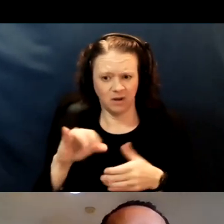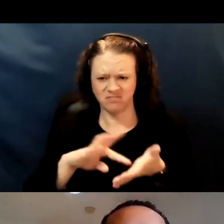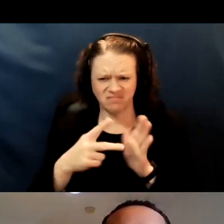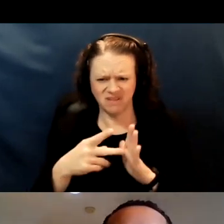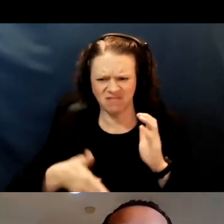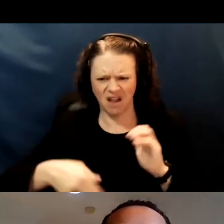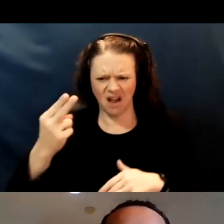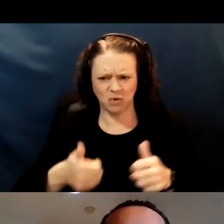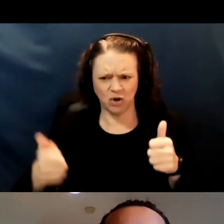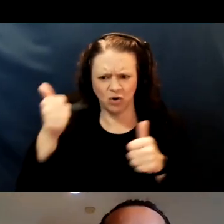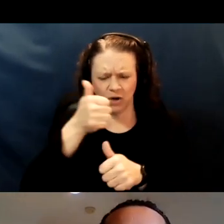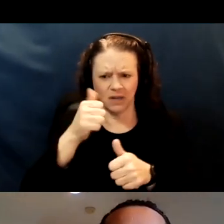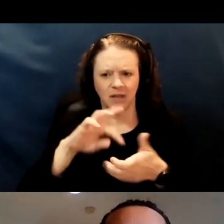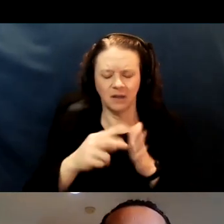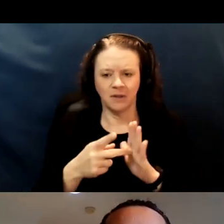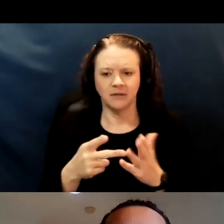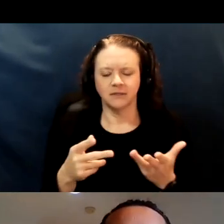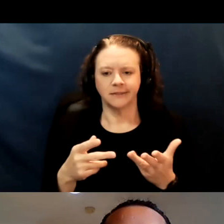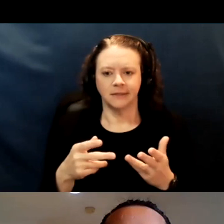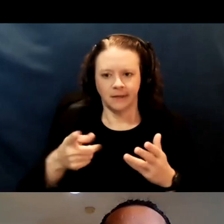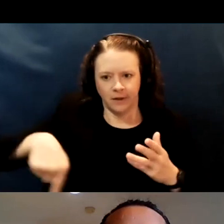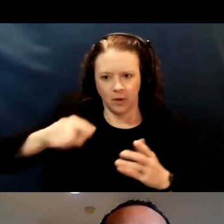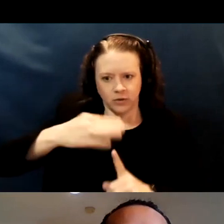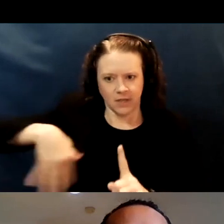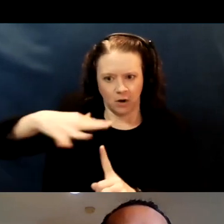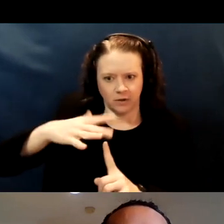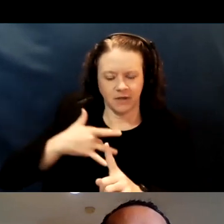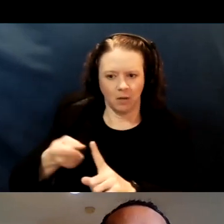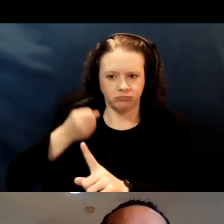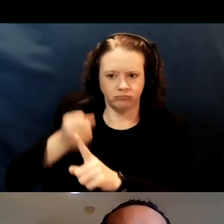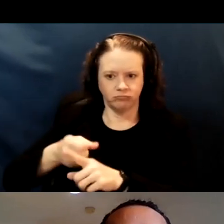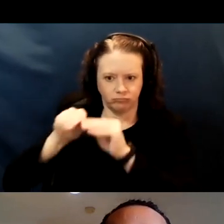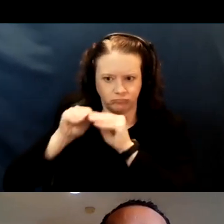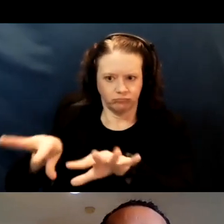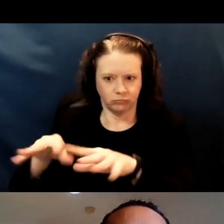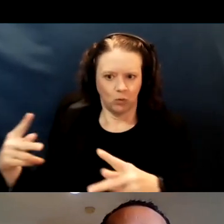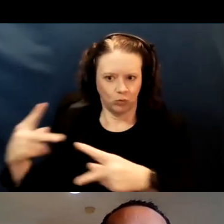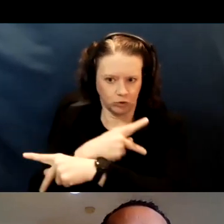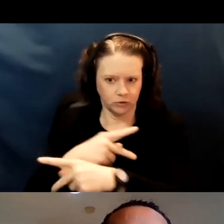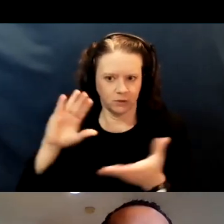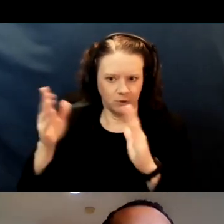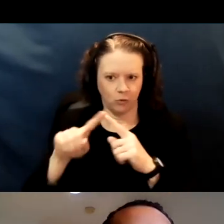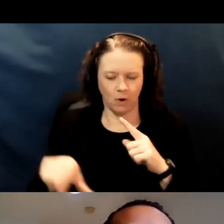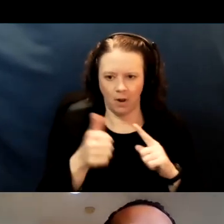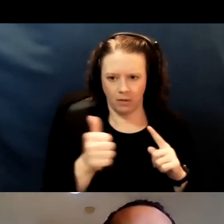areas that have been harder hit with the pandemic. So it's especially important